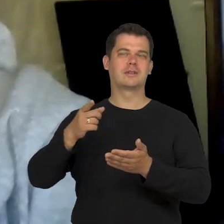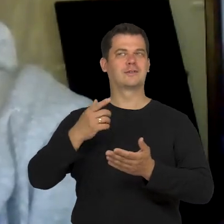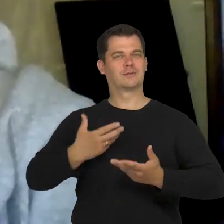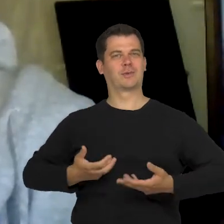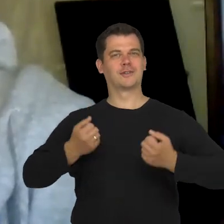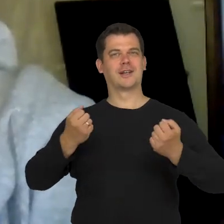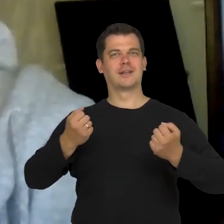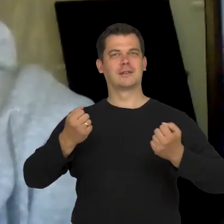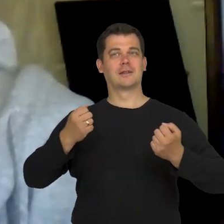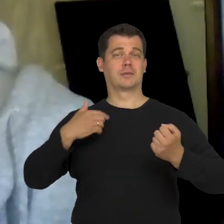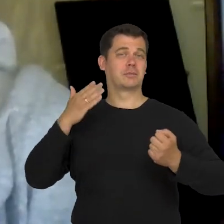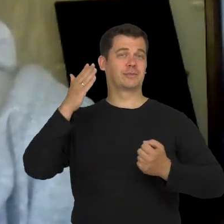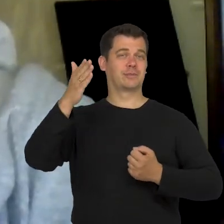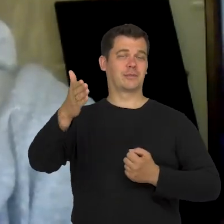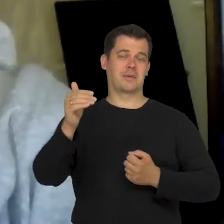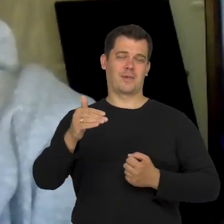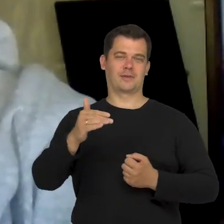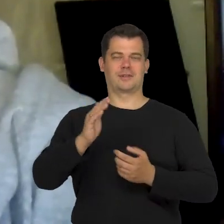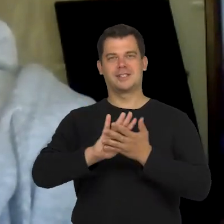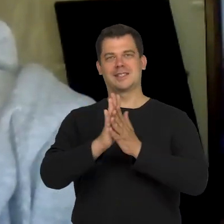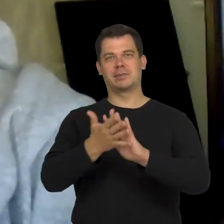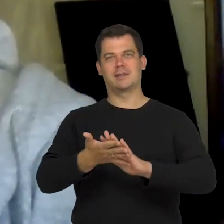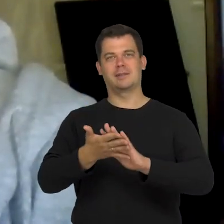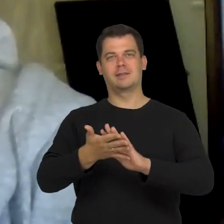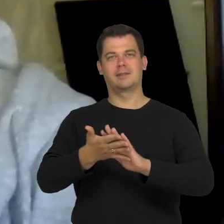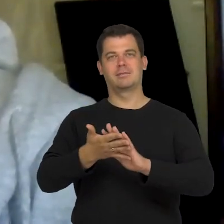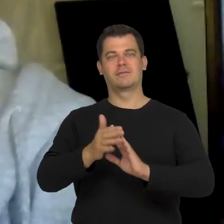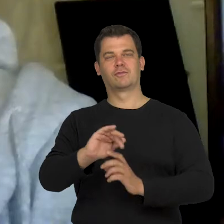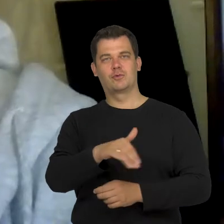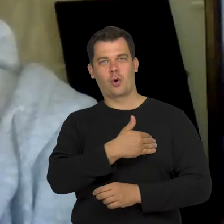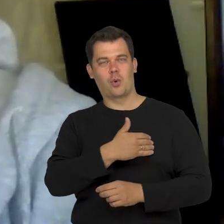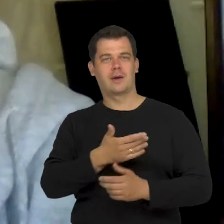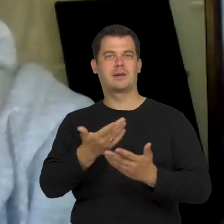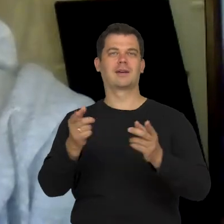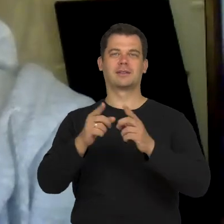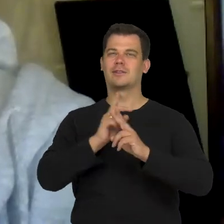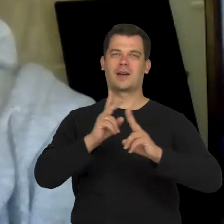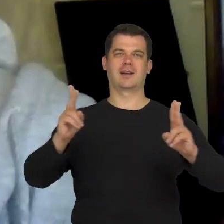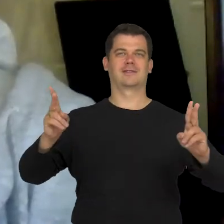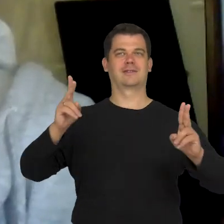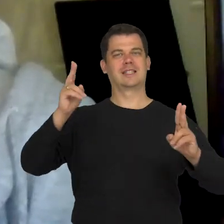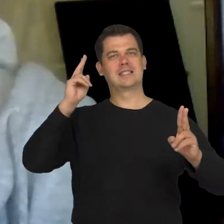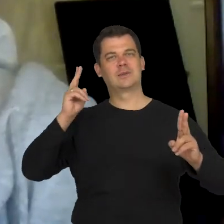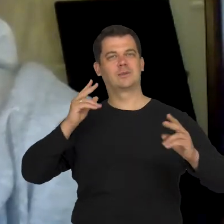The idea that maybe someday, schools will be like that. As well as other public institutions, theatres, galleries